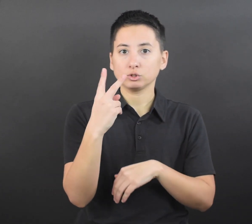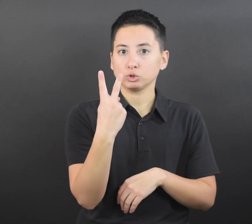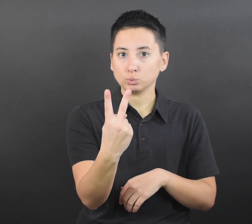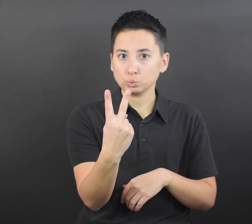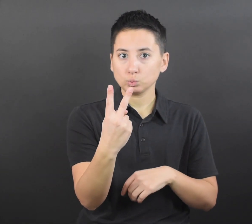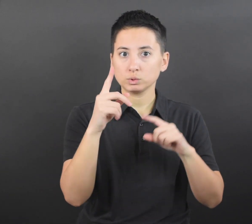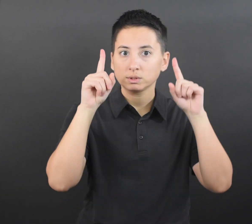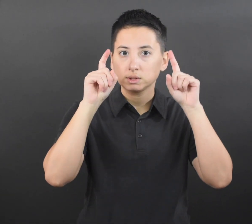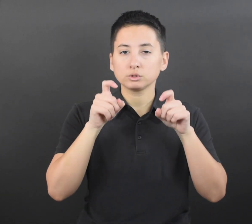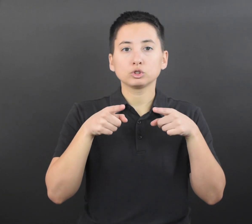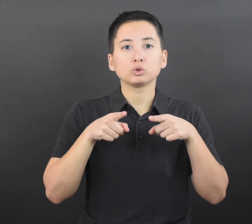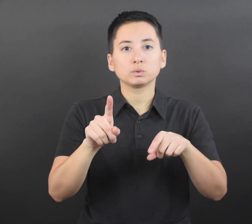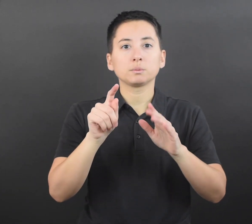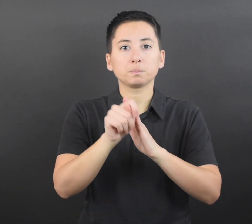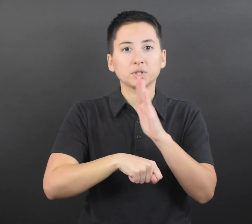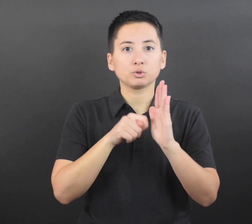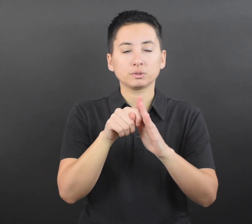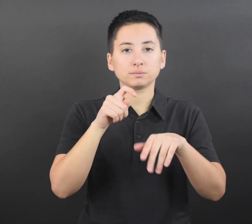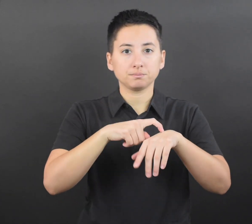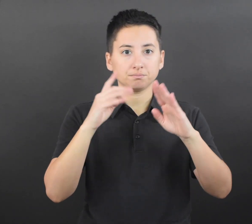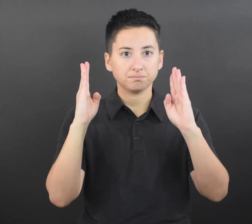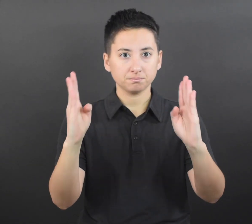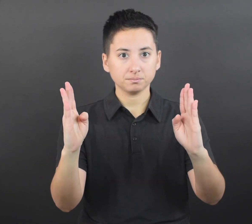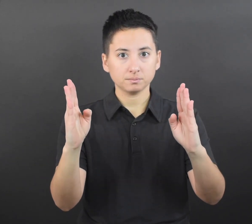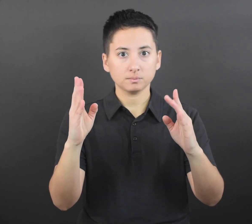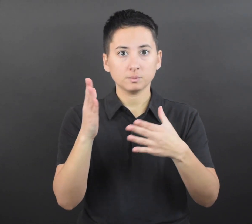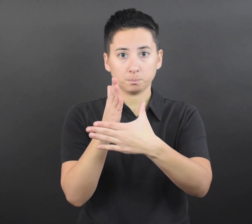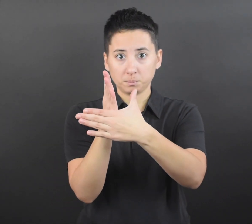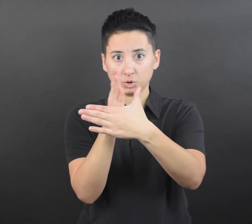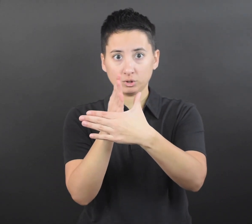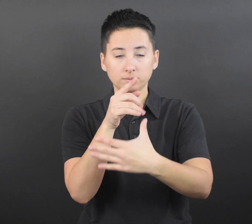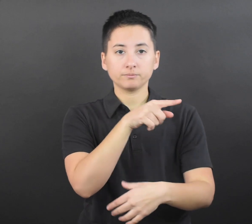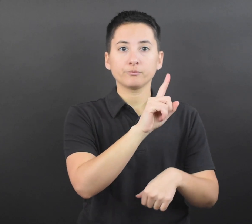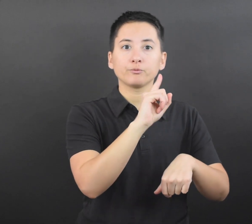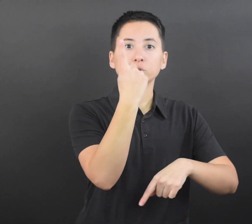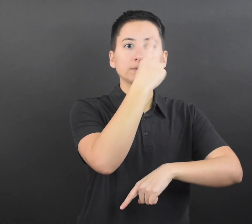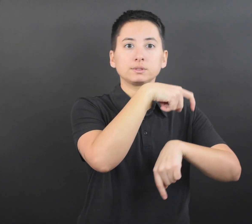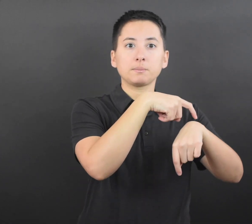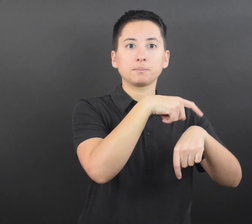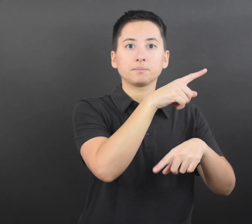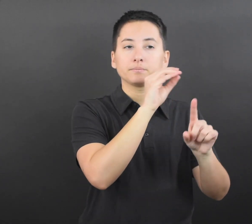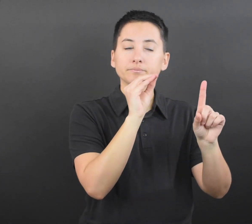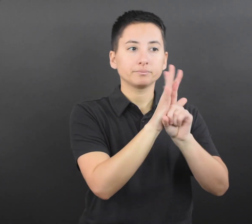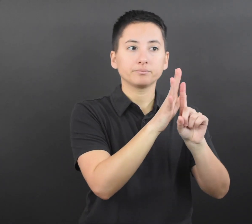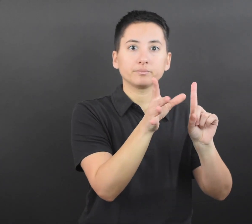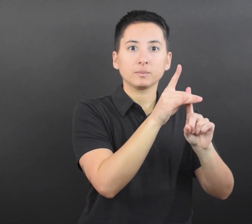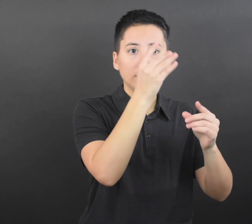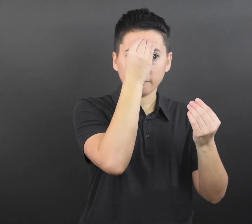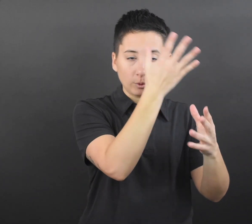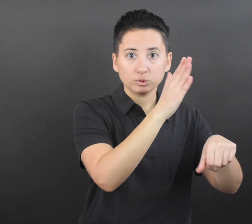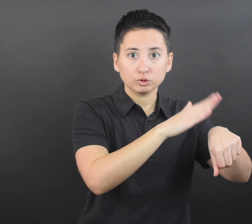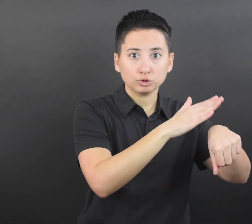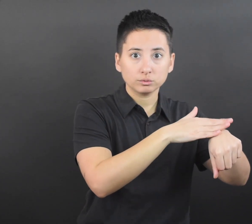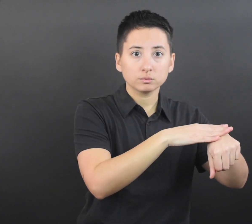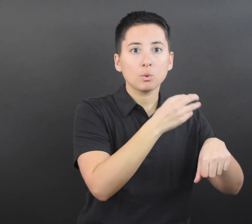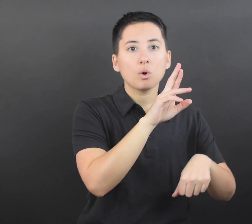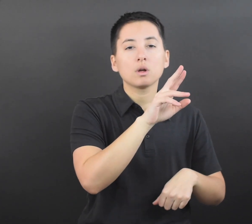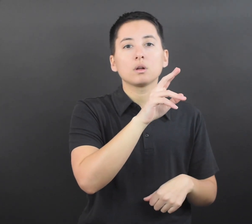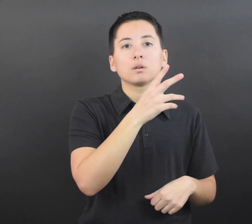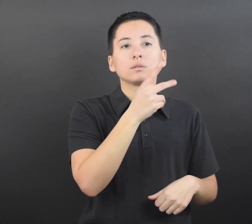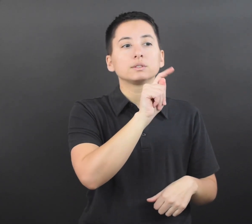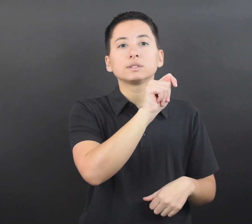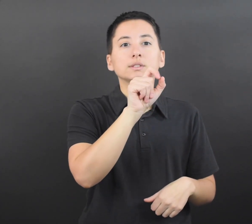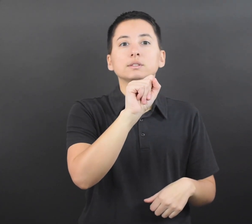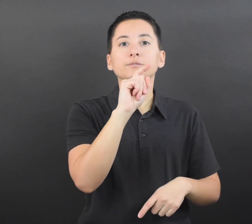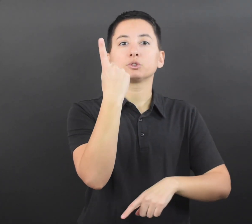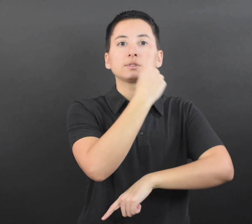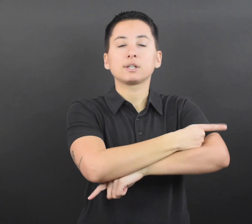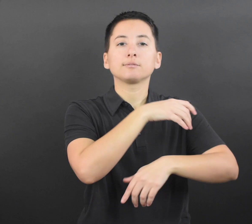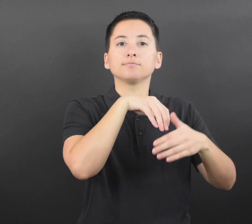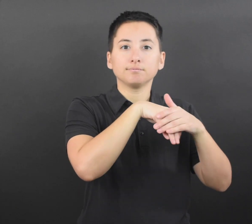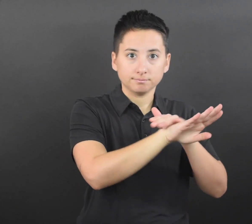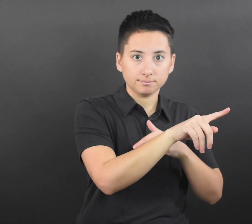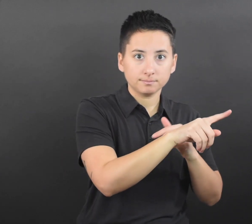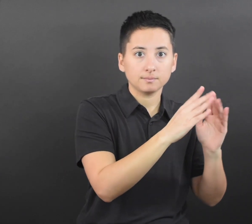between close contact notification/TTS enrollment and day 7 after exposure, with